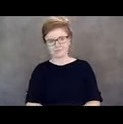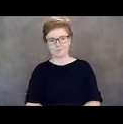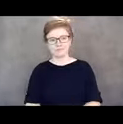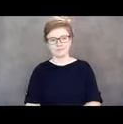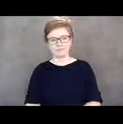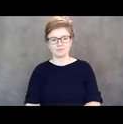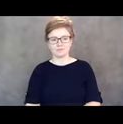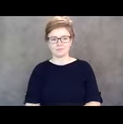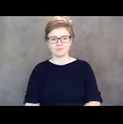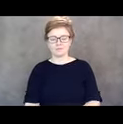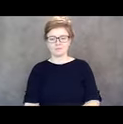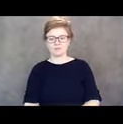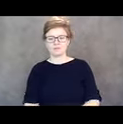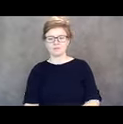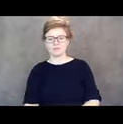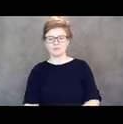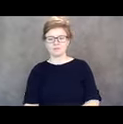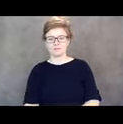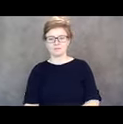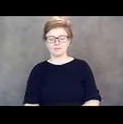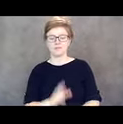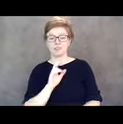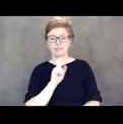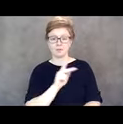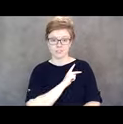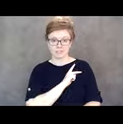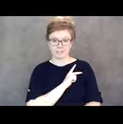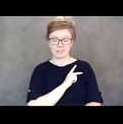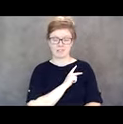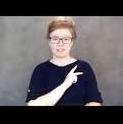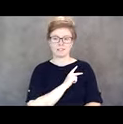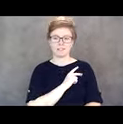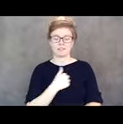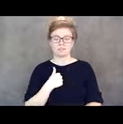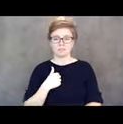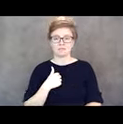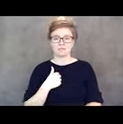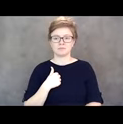And I, personally had a, a story of,